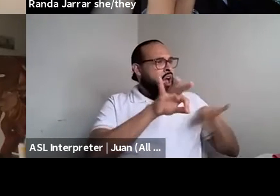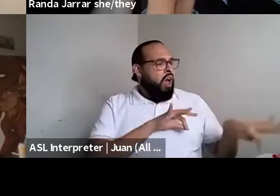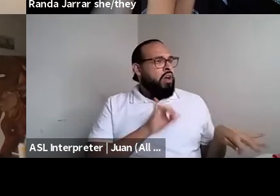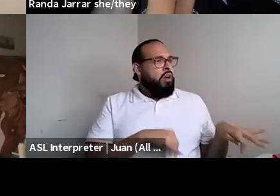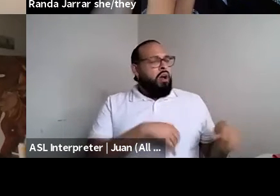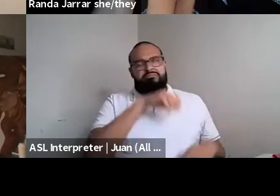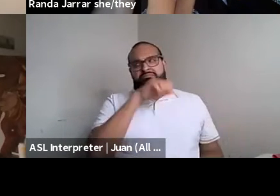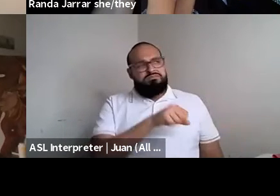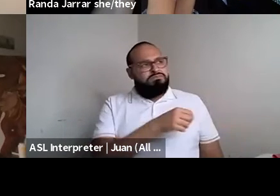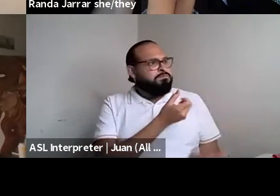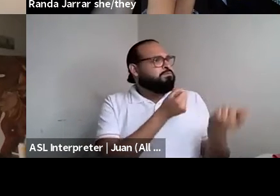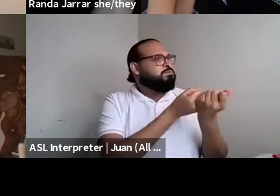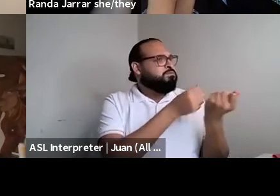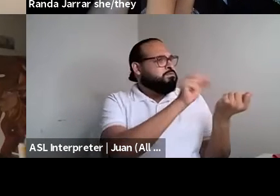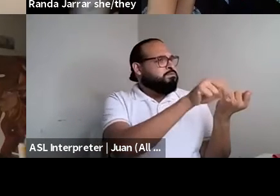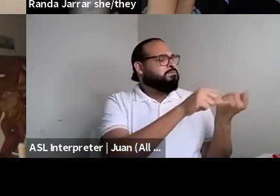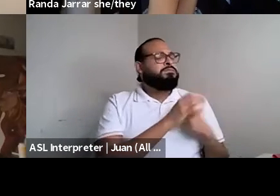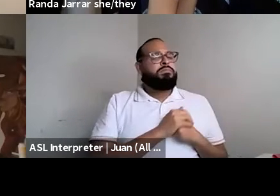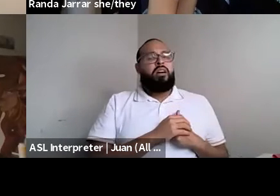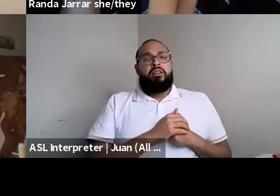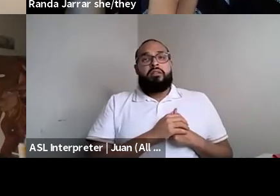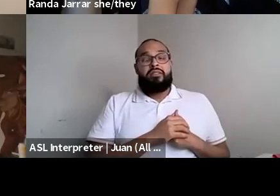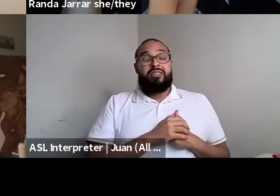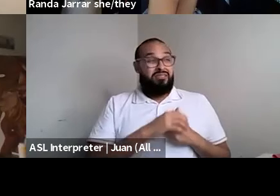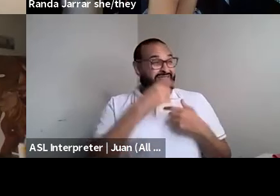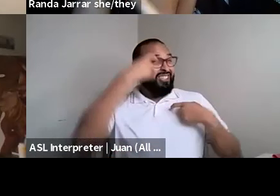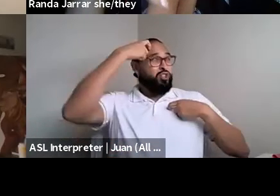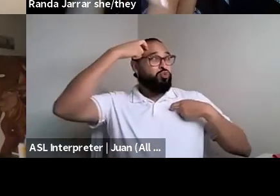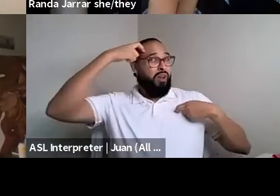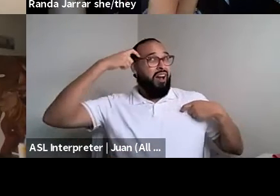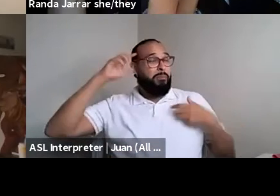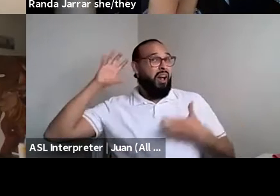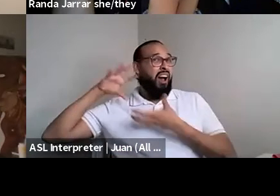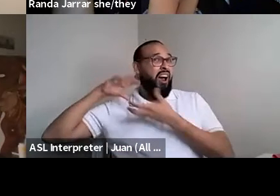Randa Jarrar she/they: And like, yeah, the trauma. Randa Jarrar she/they: Like bringing Randa Jarrar she/they: That up to the way that the erotic shows up.